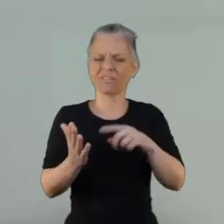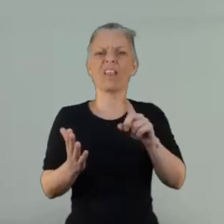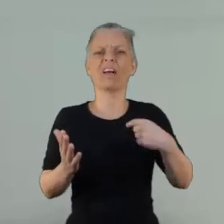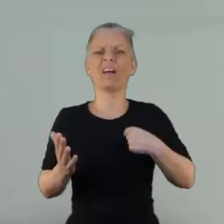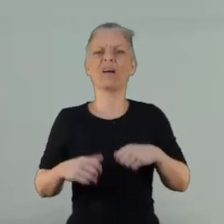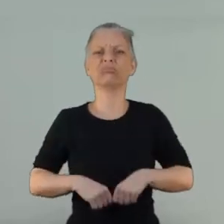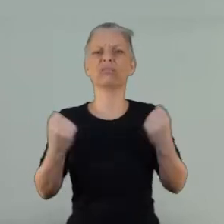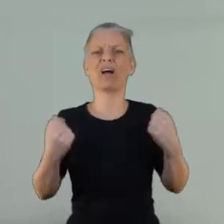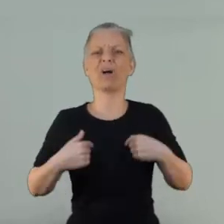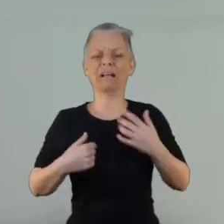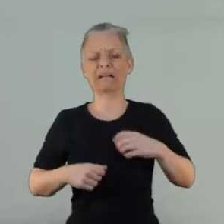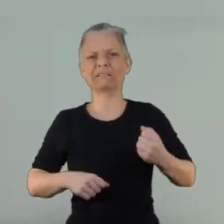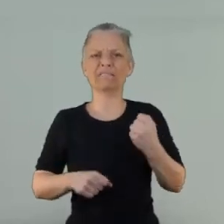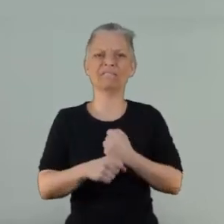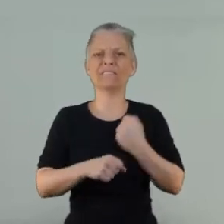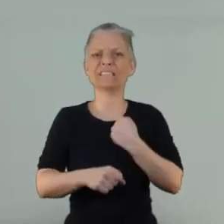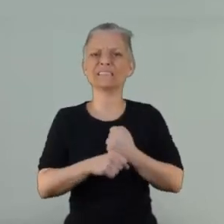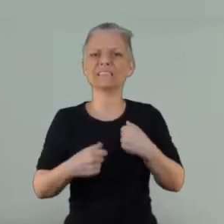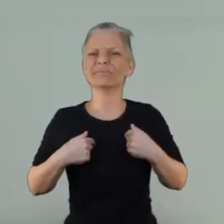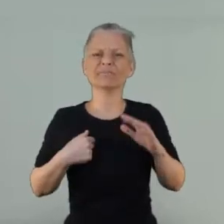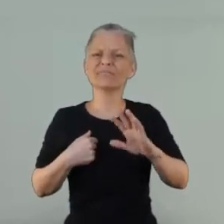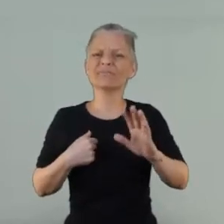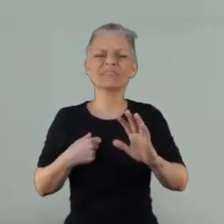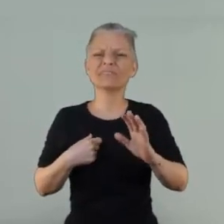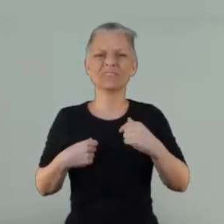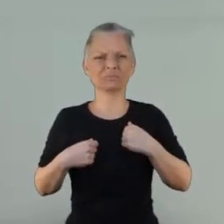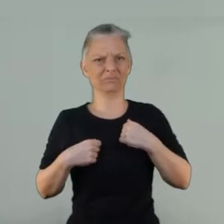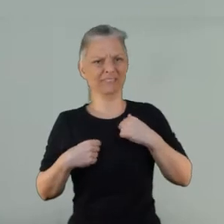and need to be fixed because that isn't the case like I'm never going to be the person